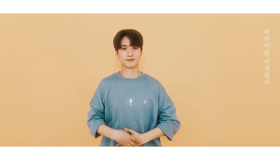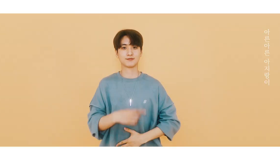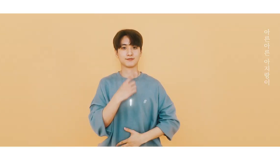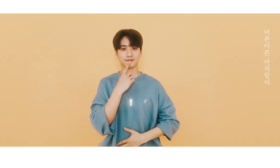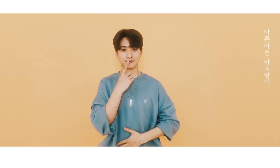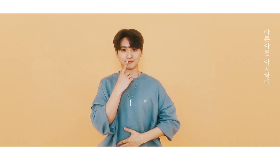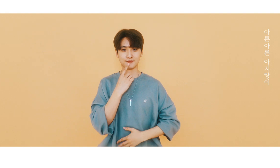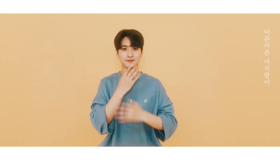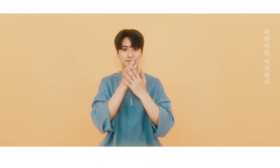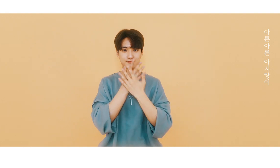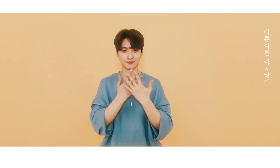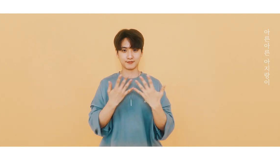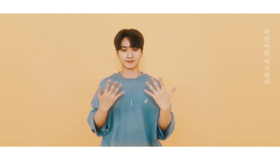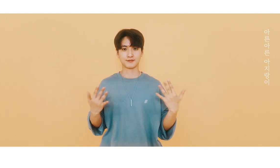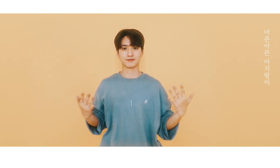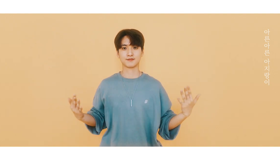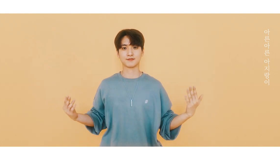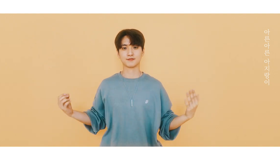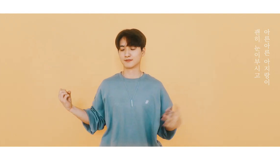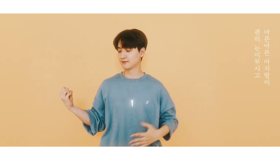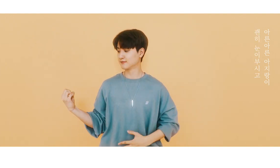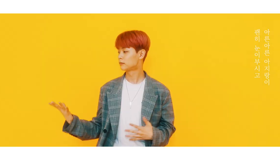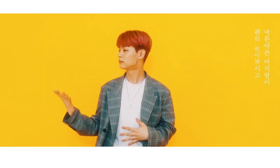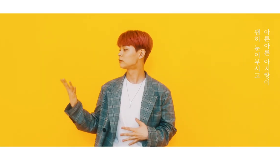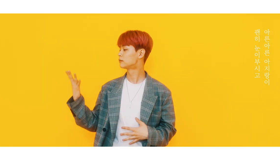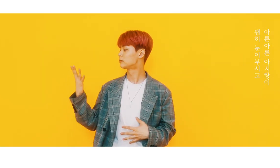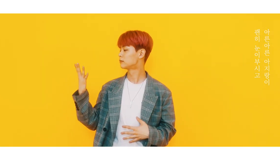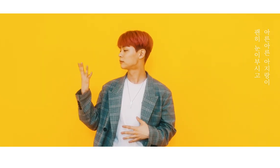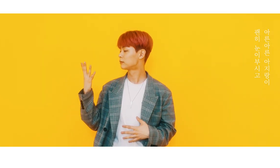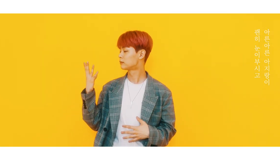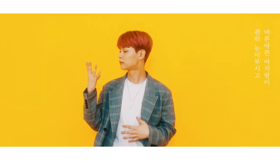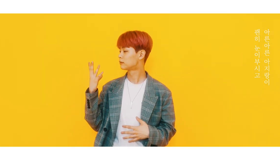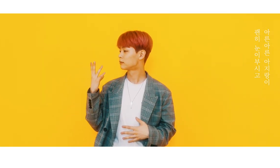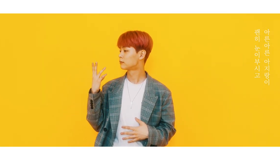The glimmering haze, it dazzles my eyes for no reason